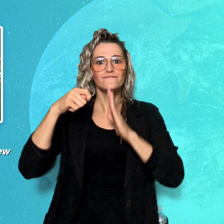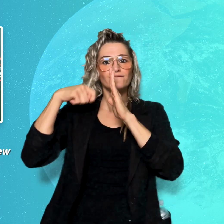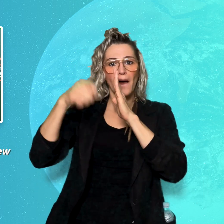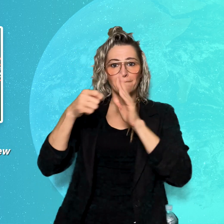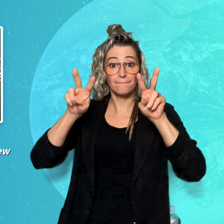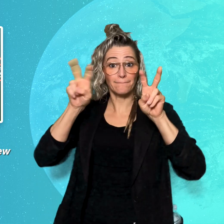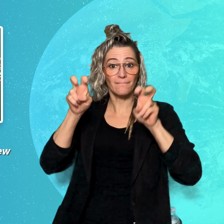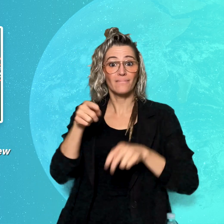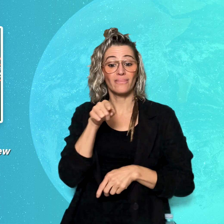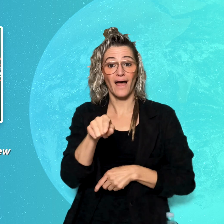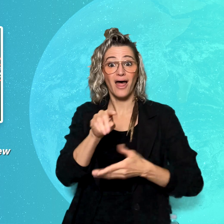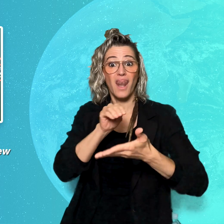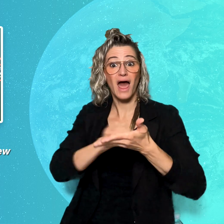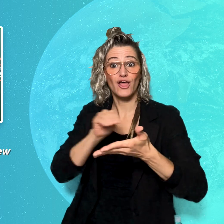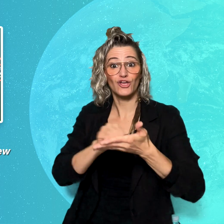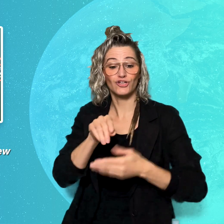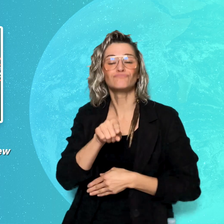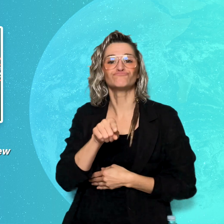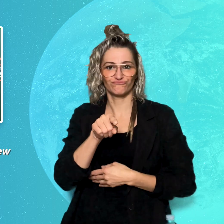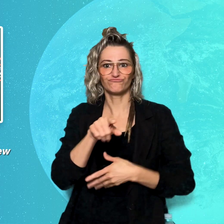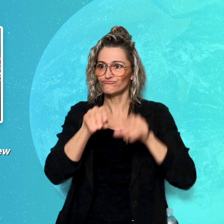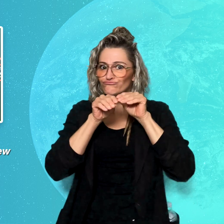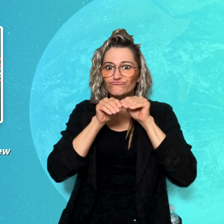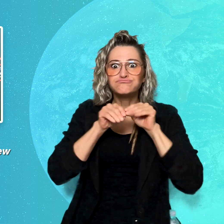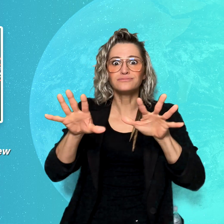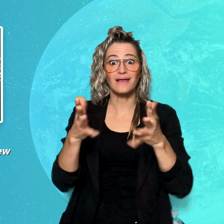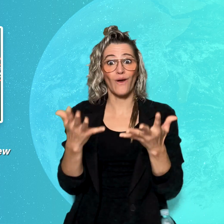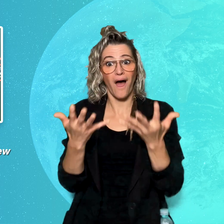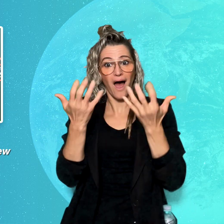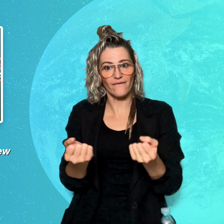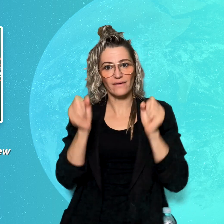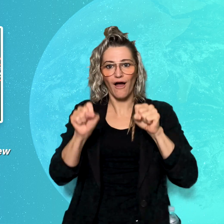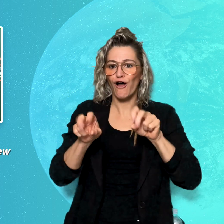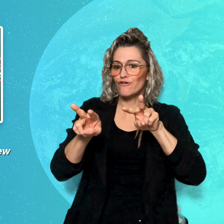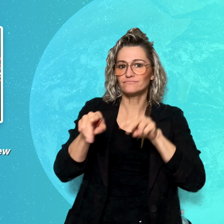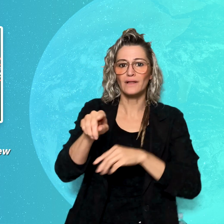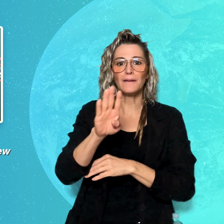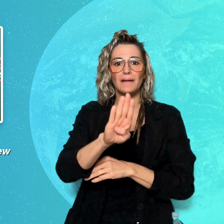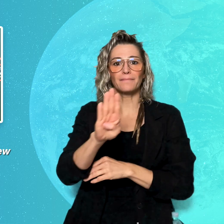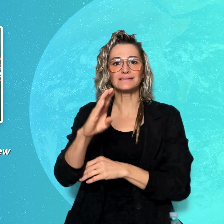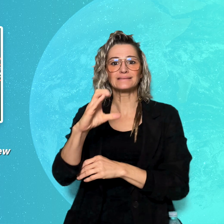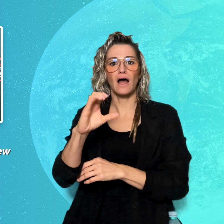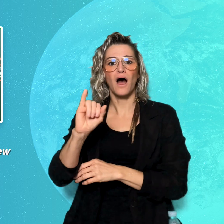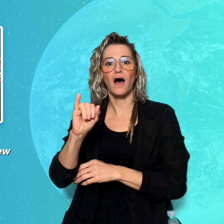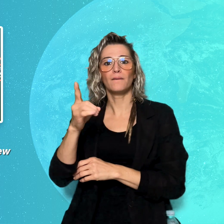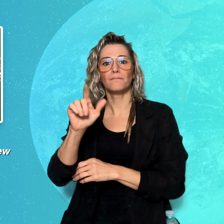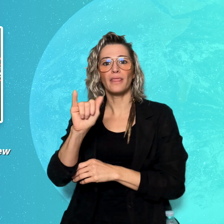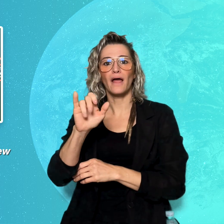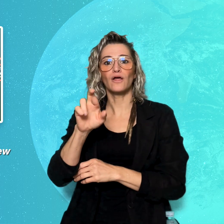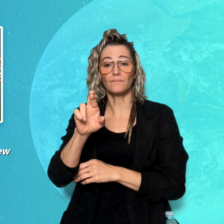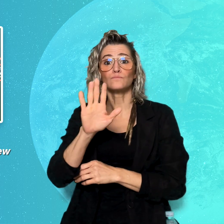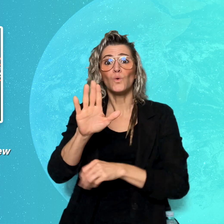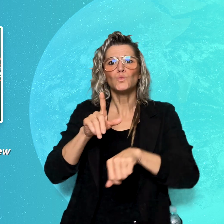and is currently available on BBC iPlayer. It will soon be accessible